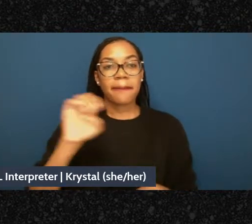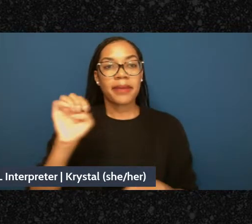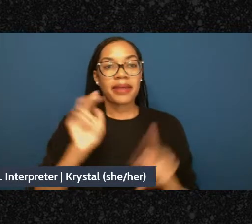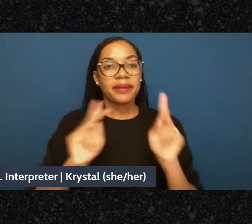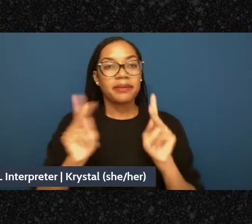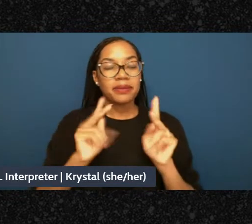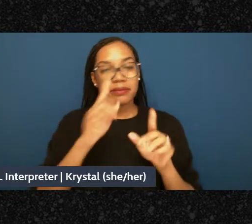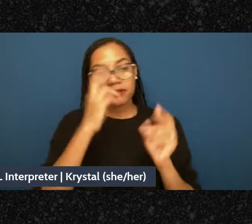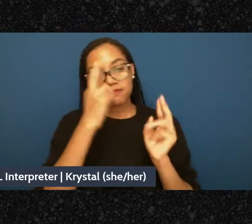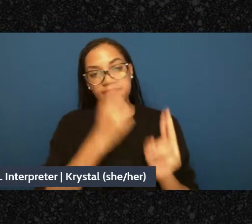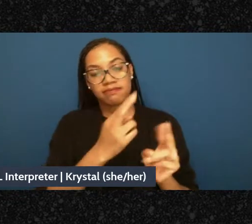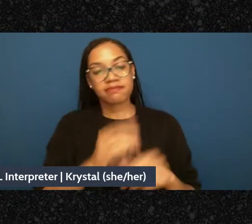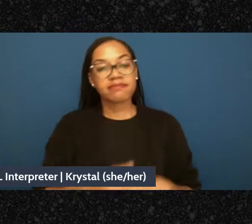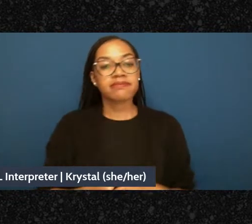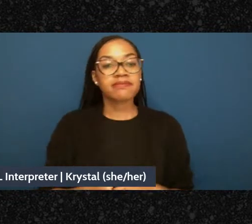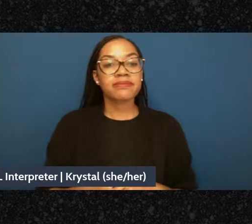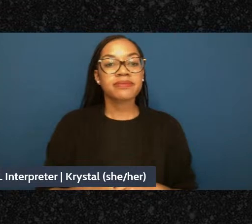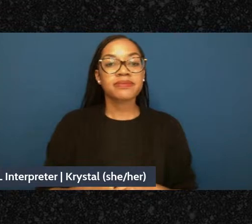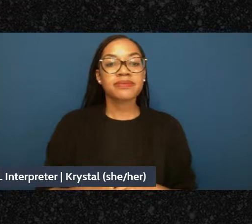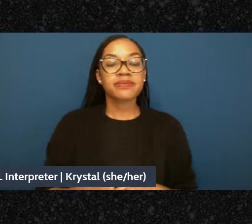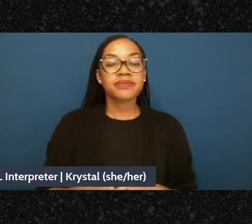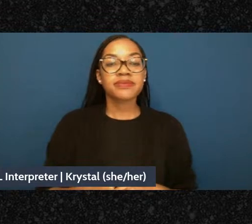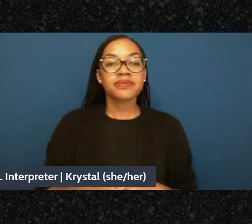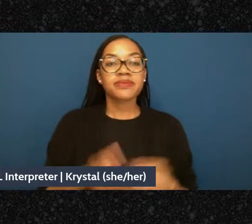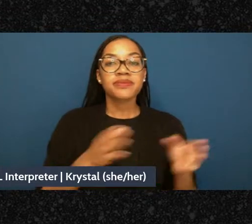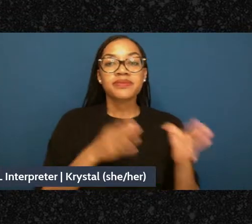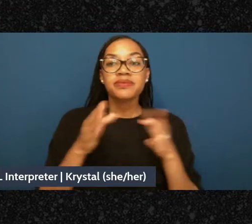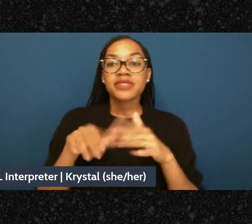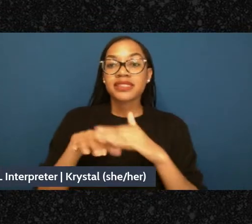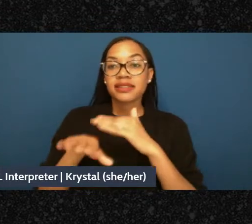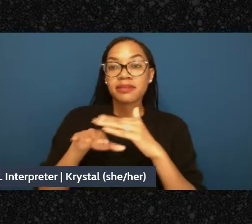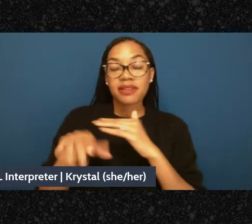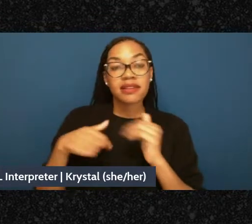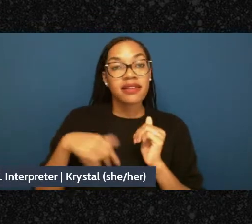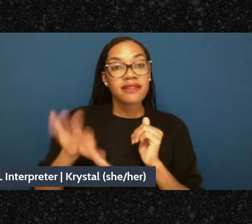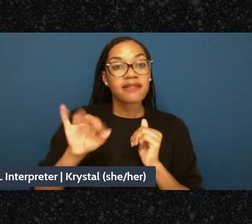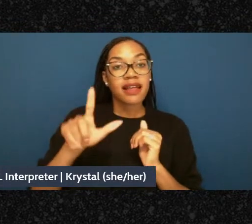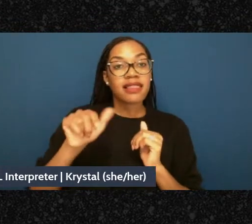In terms of accessibility, you can find a link to access live transcription for this event